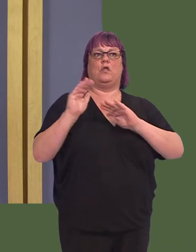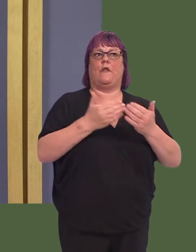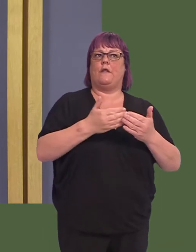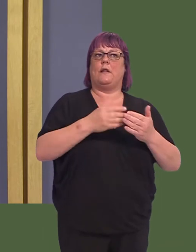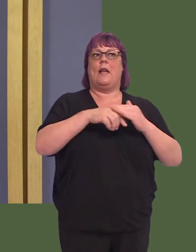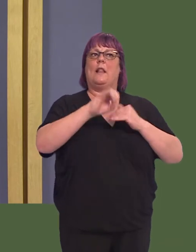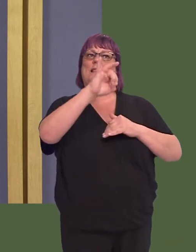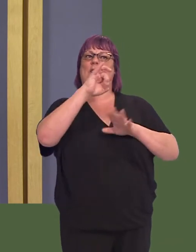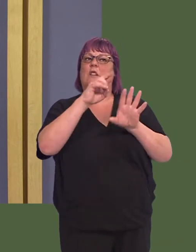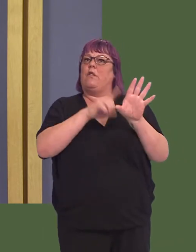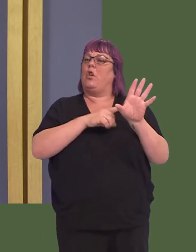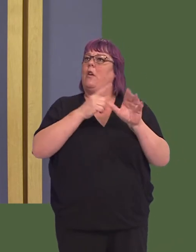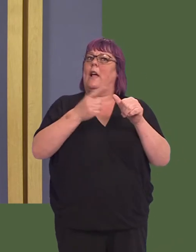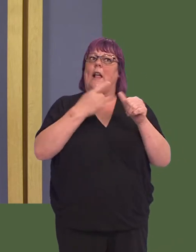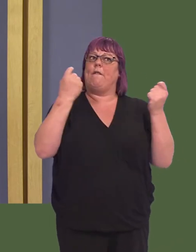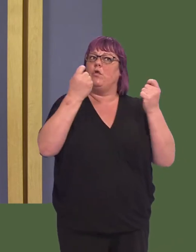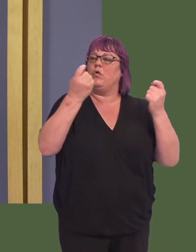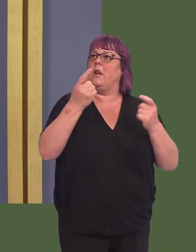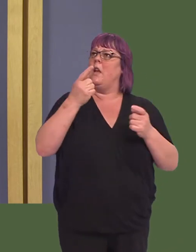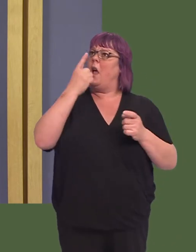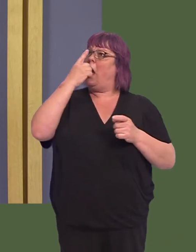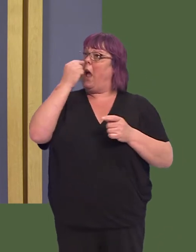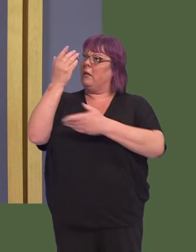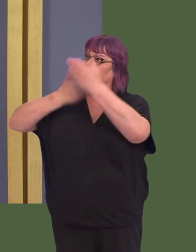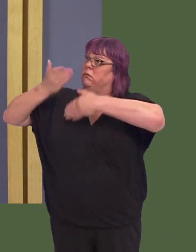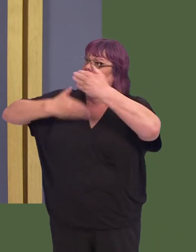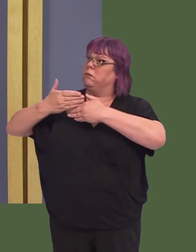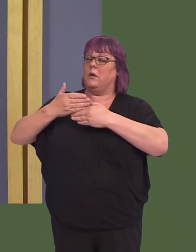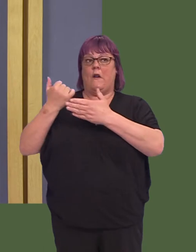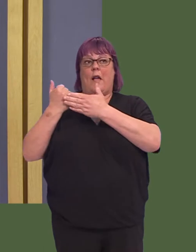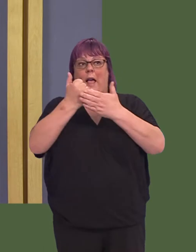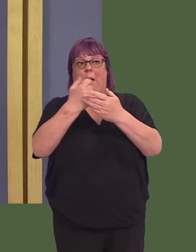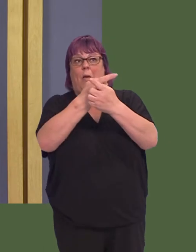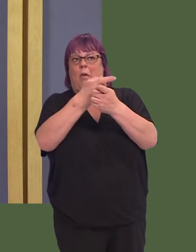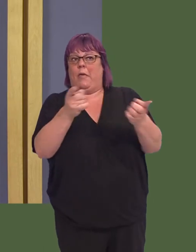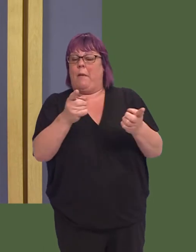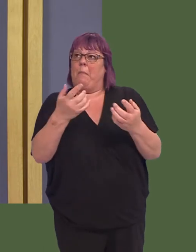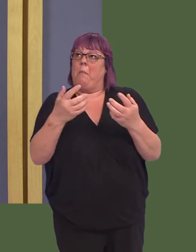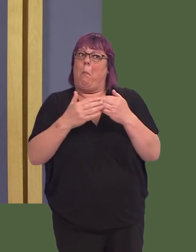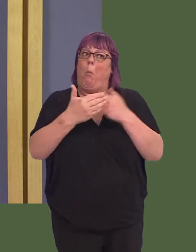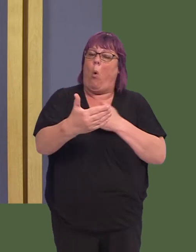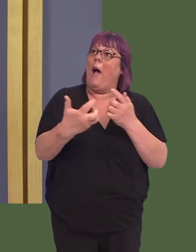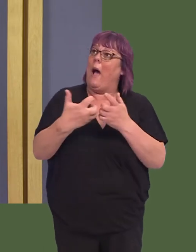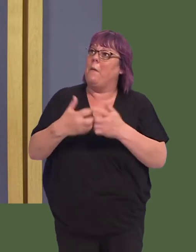in the year of its seventieth anniversary, and further outline what we can do to further aid their invaluable work?